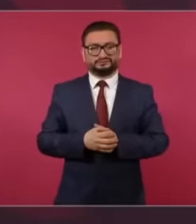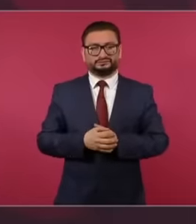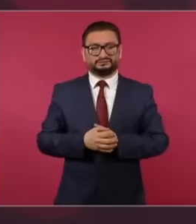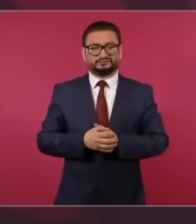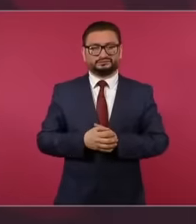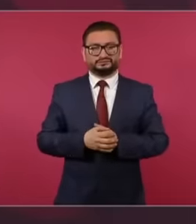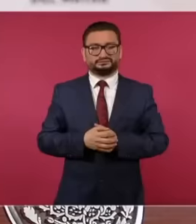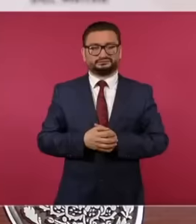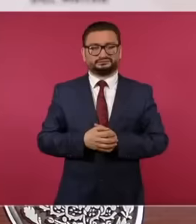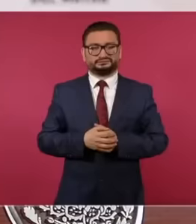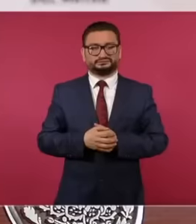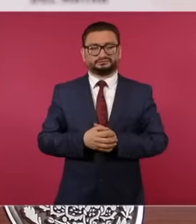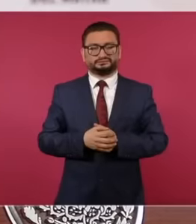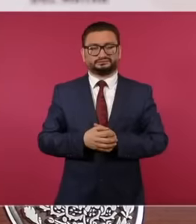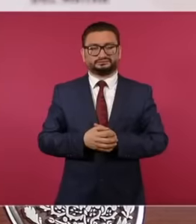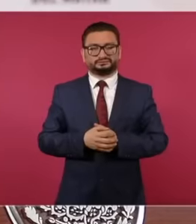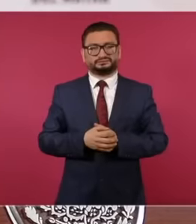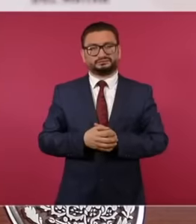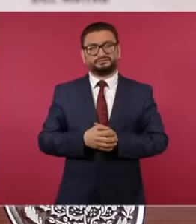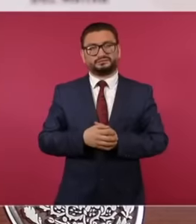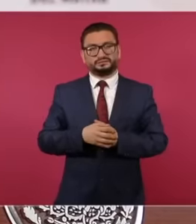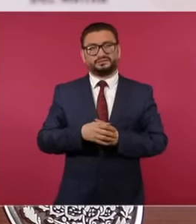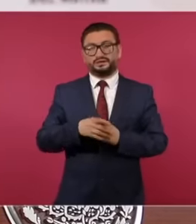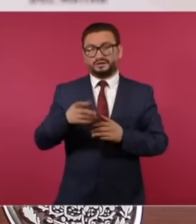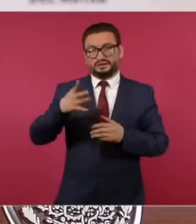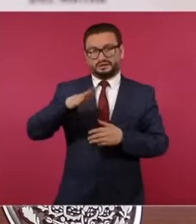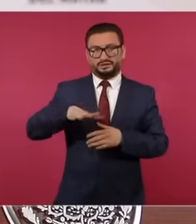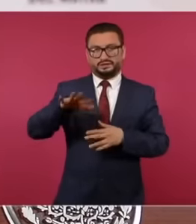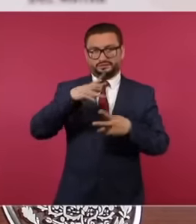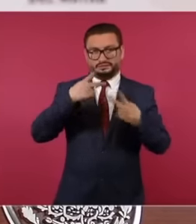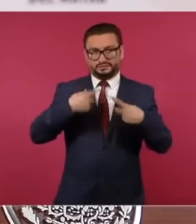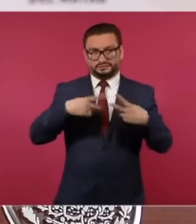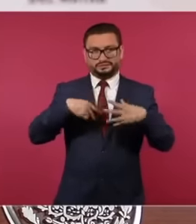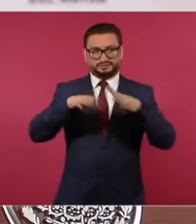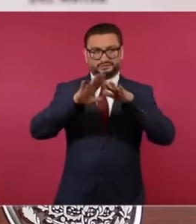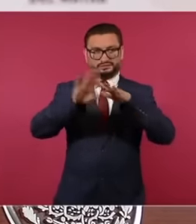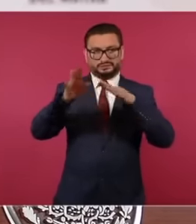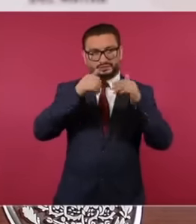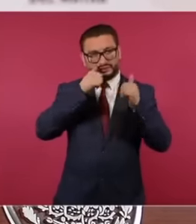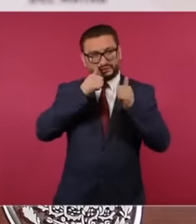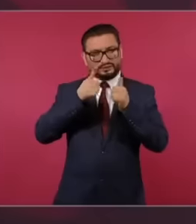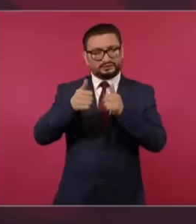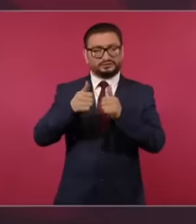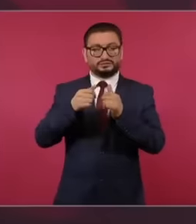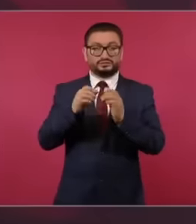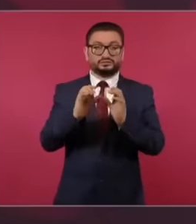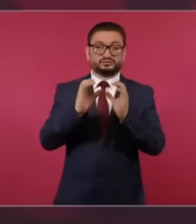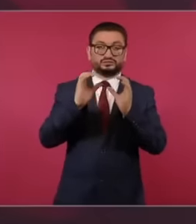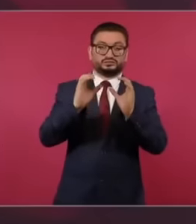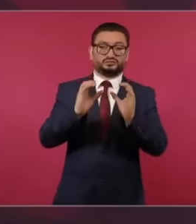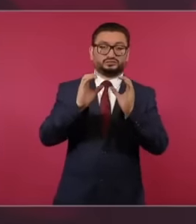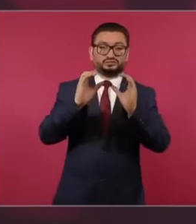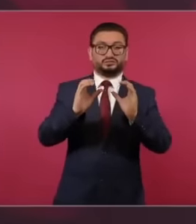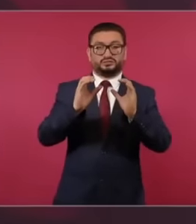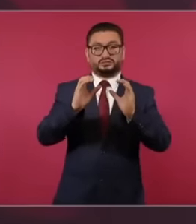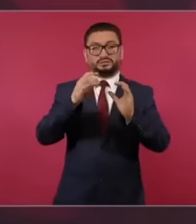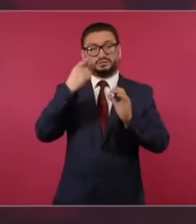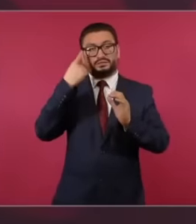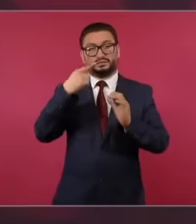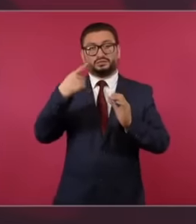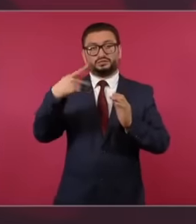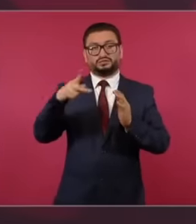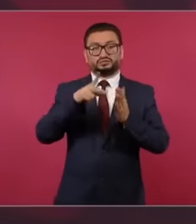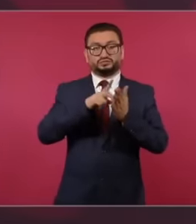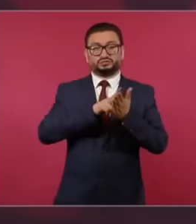taking care of the migrants, taking care that their human rights are not violated. Yesterday,